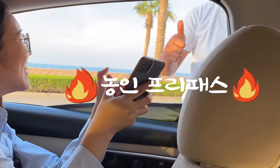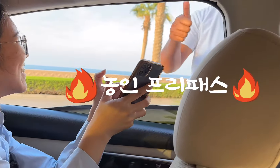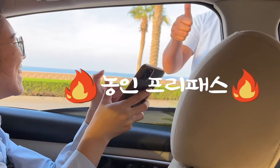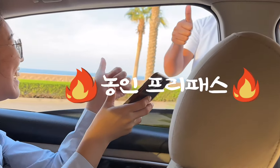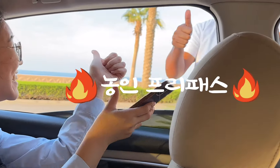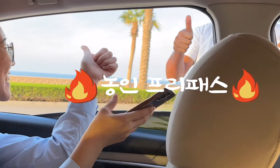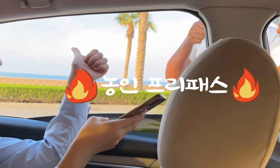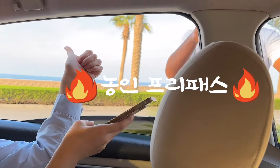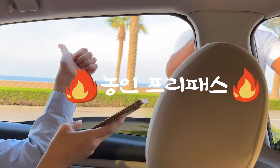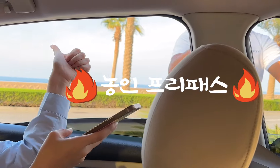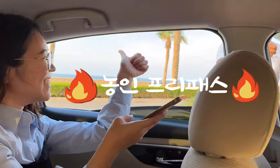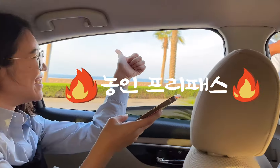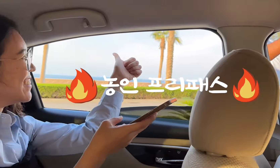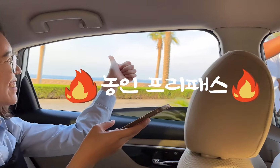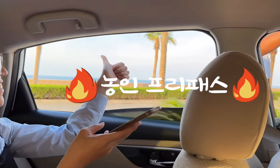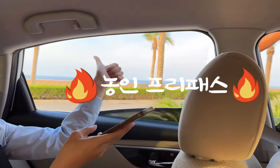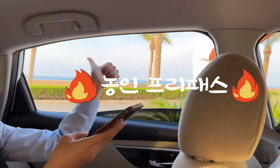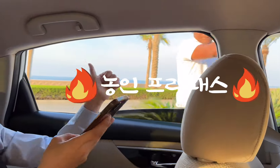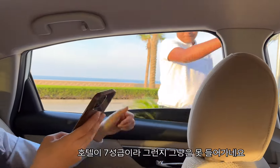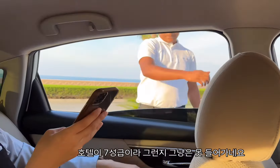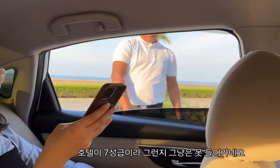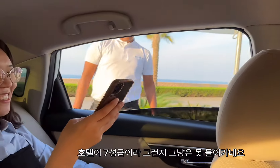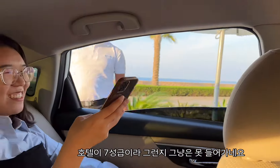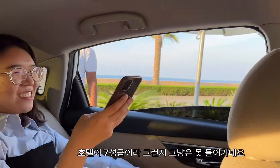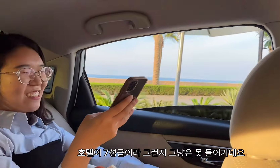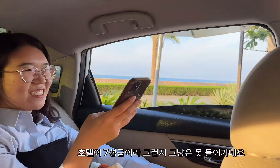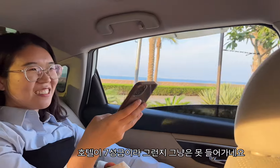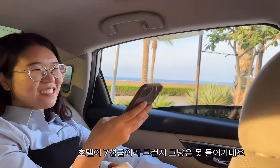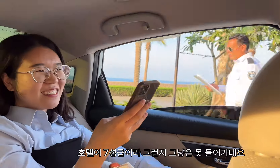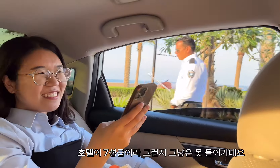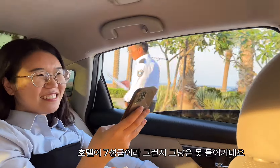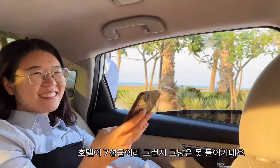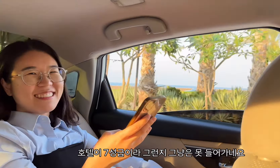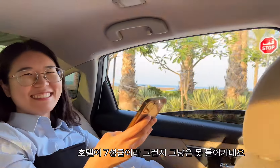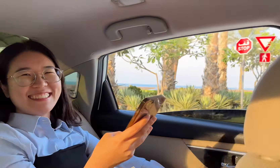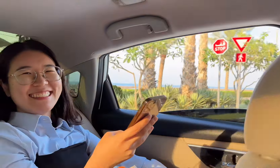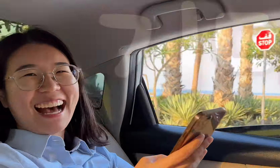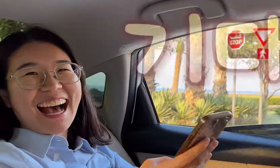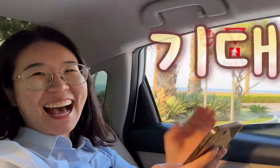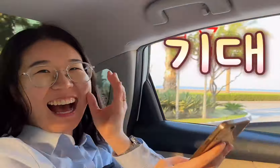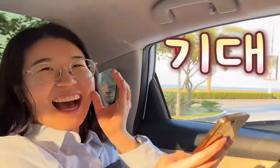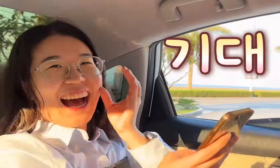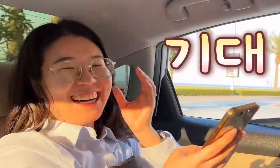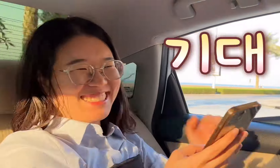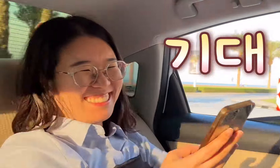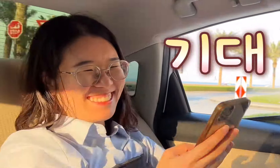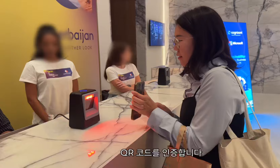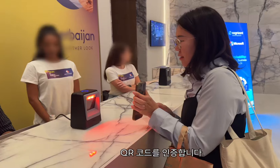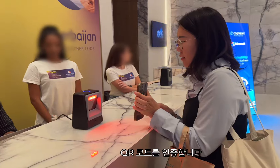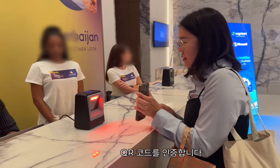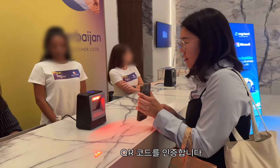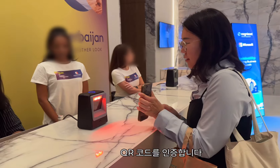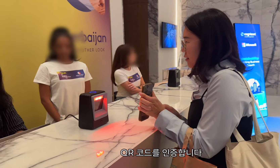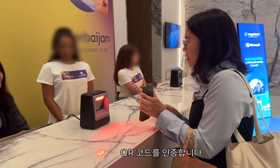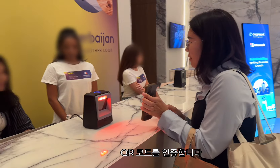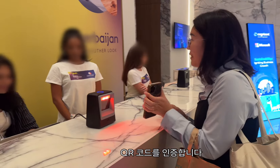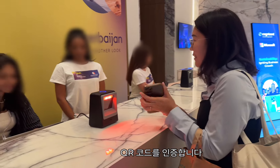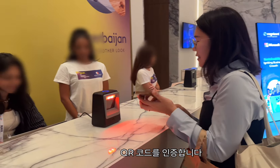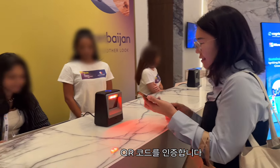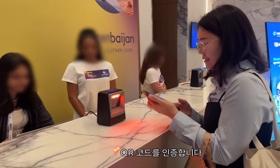Deaf free pass It's hard to get into the hotel because it's a 7 star hotel. I 'm looking forward. Authenticate QR code.